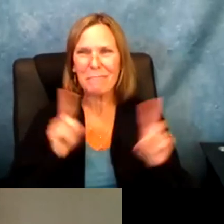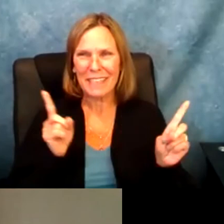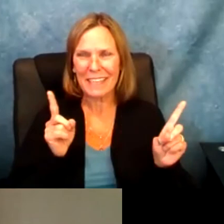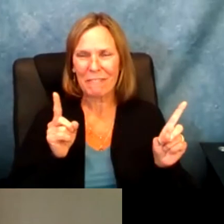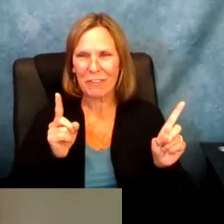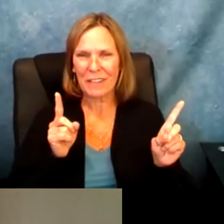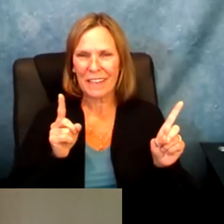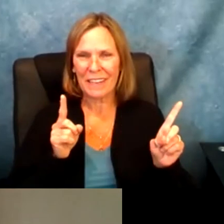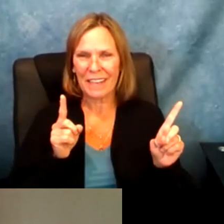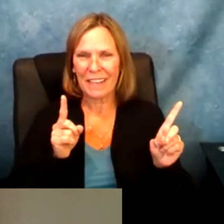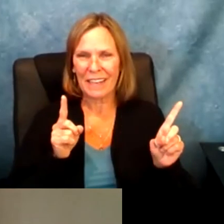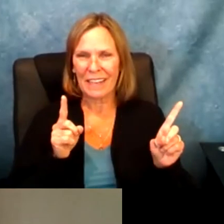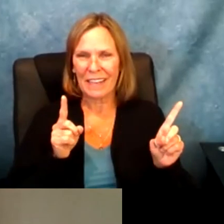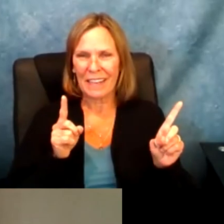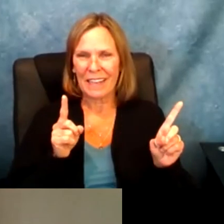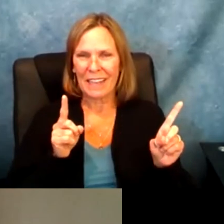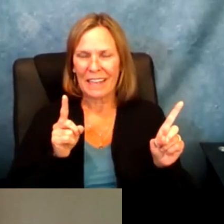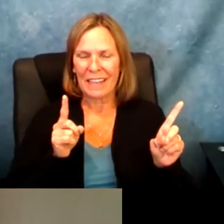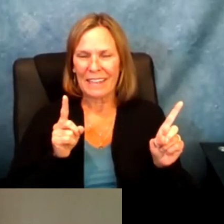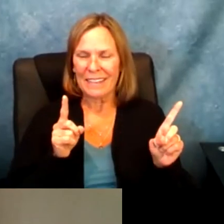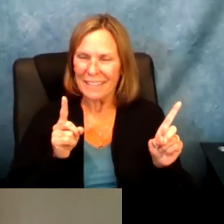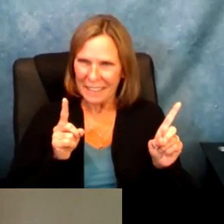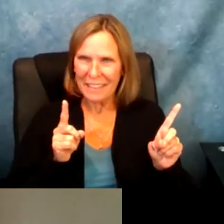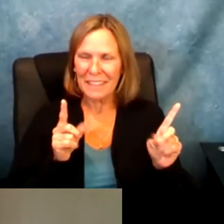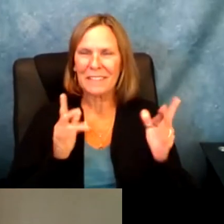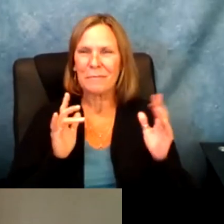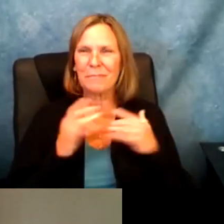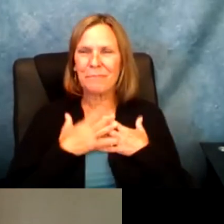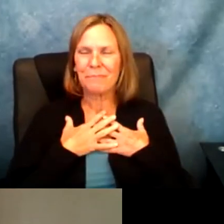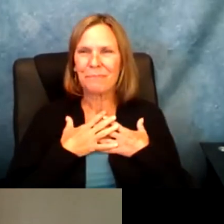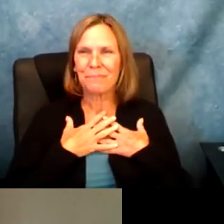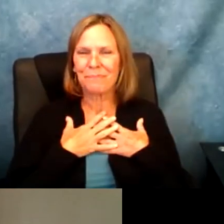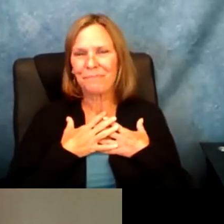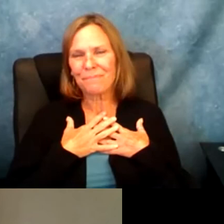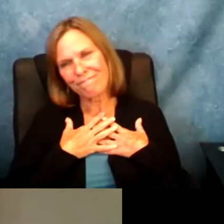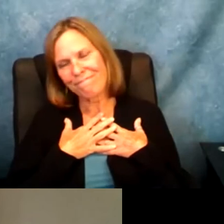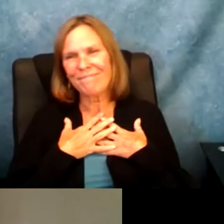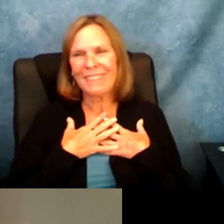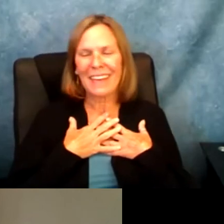and made me different but that it was like inspite of me being